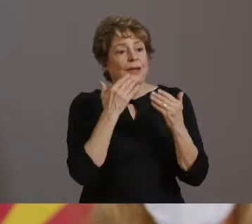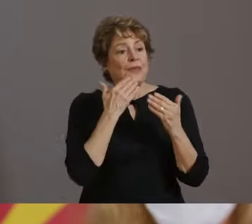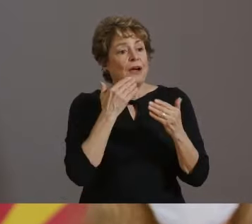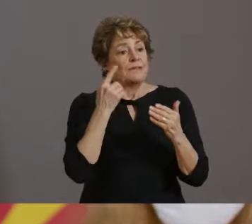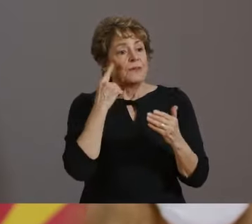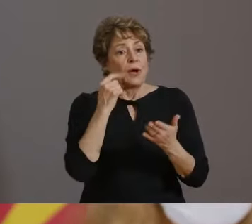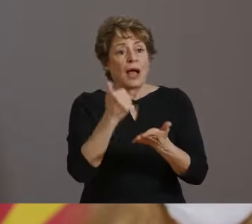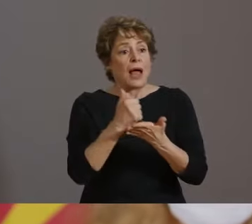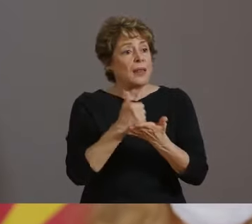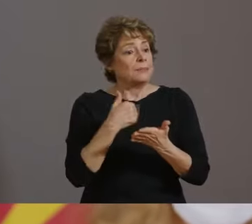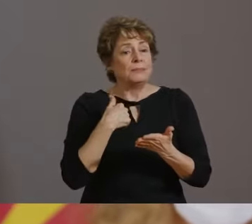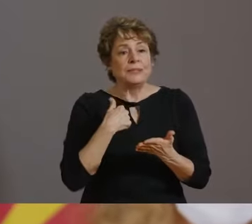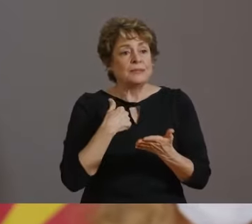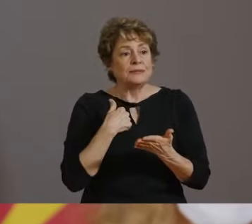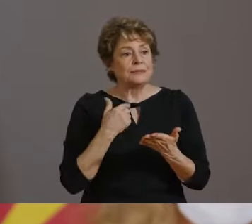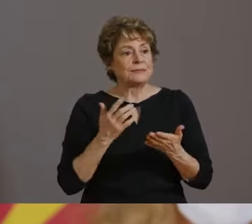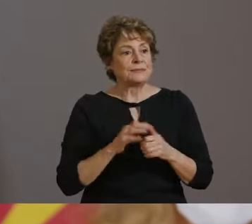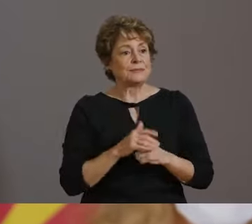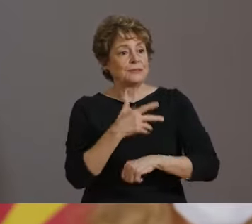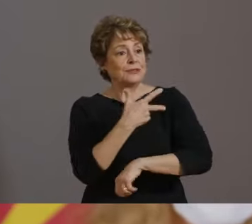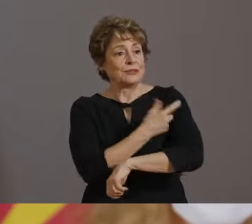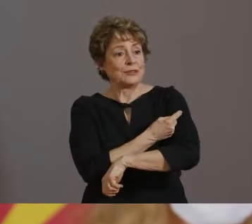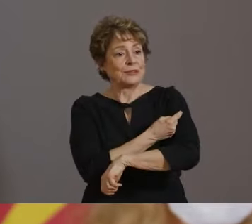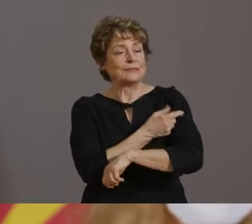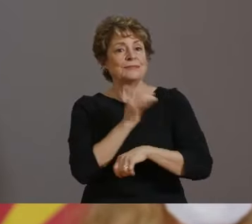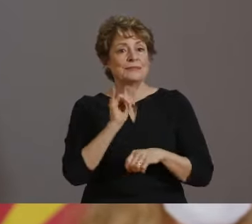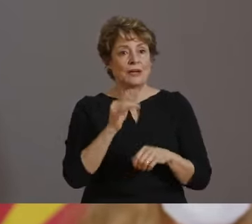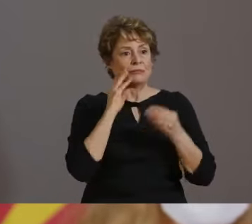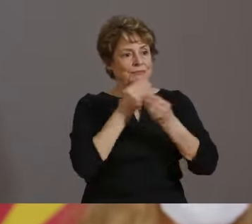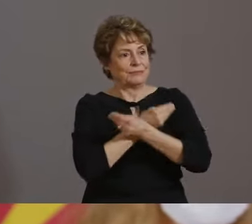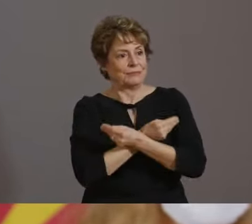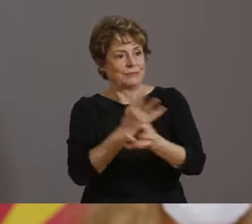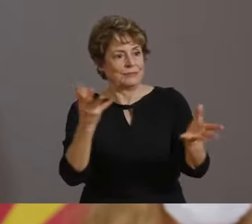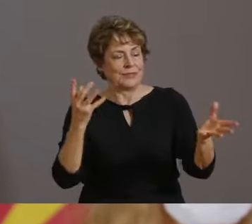DONE AT AHCCCS OVER THE PAST SEVERAL MONTHS.